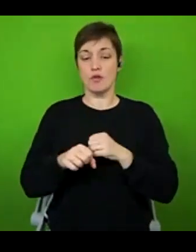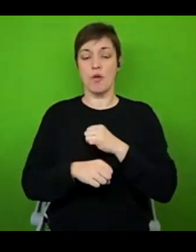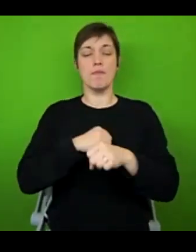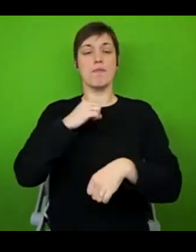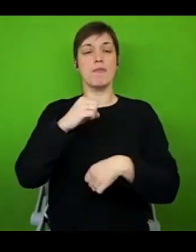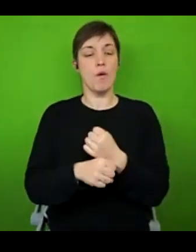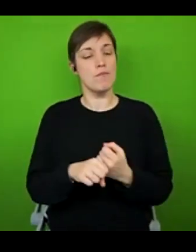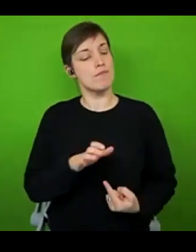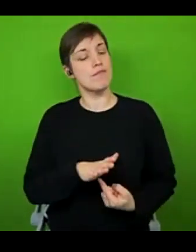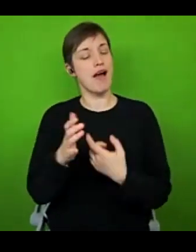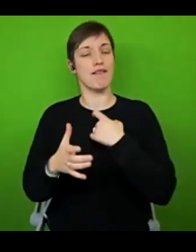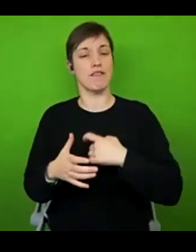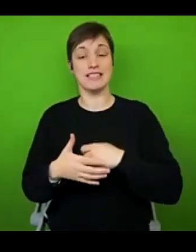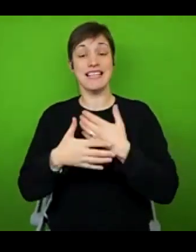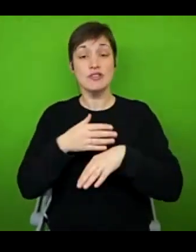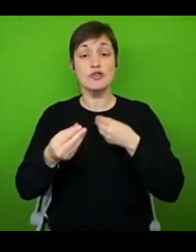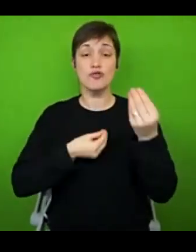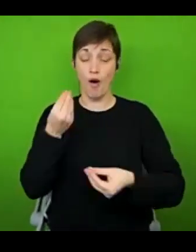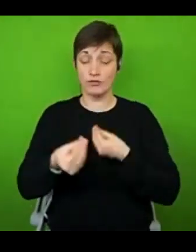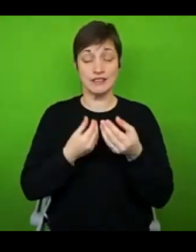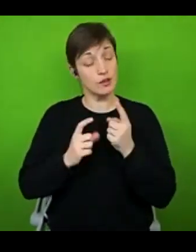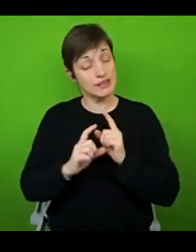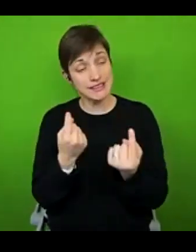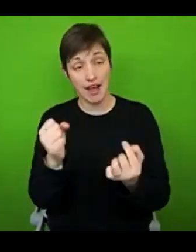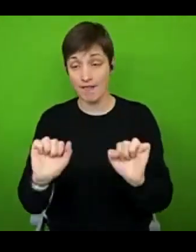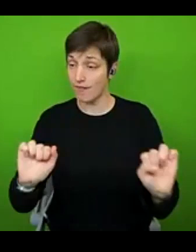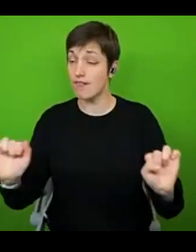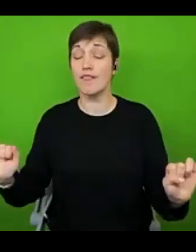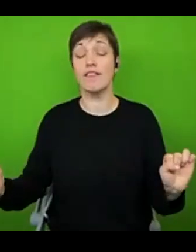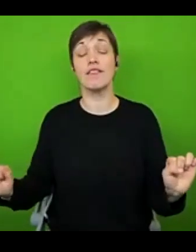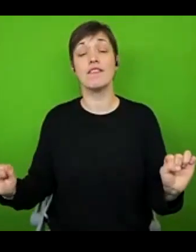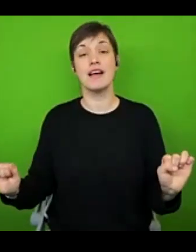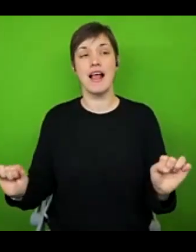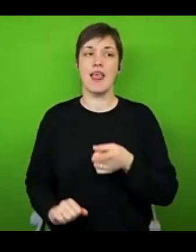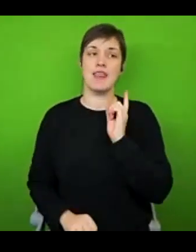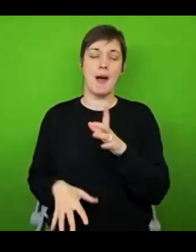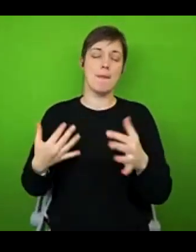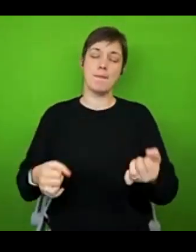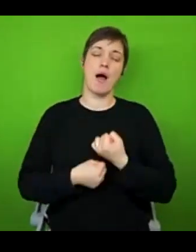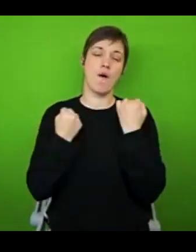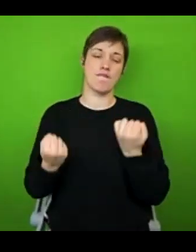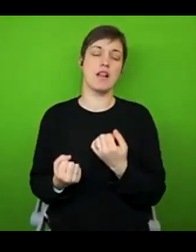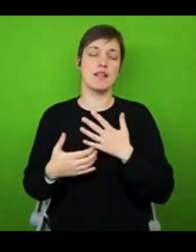story, you start to become the protagonist. And that, for me has been such a powerful thing. Sometimes it's figuring